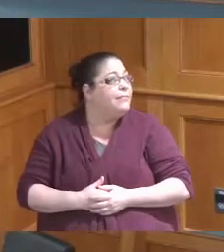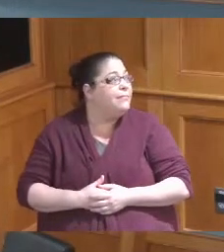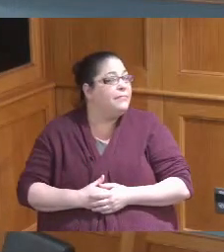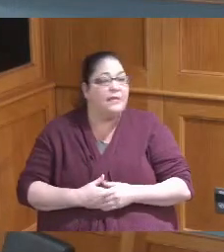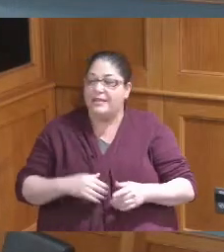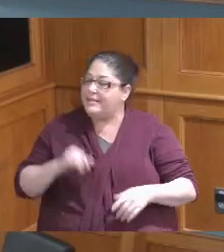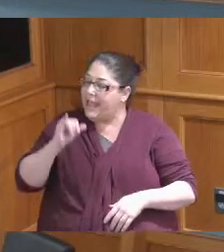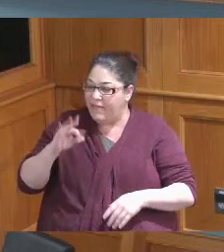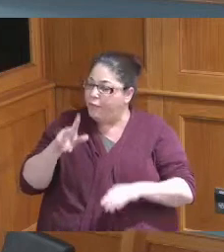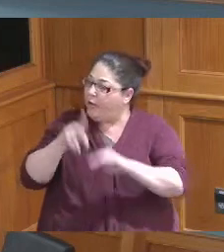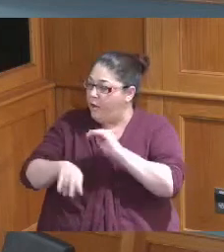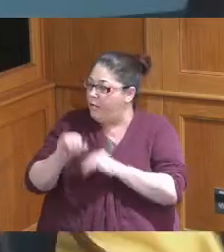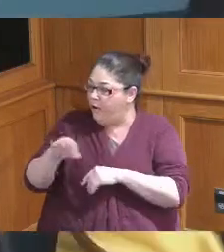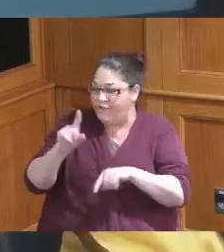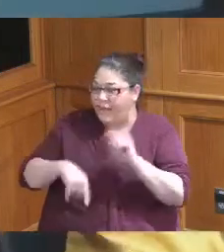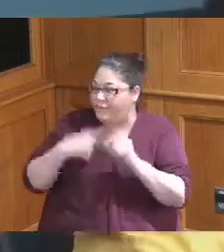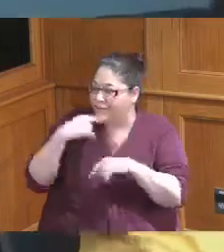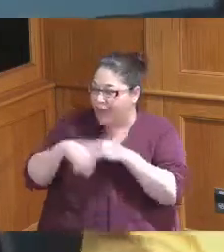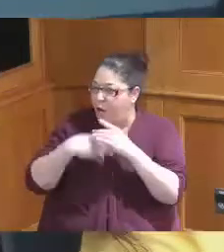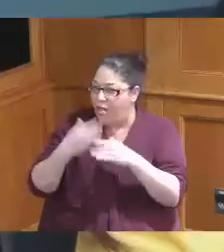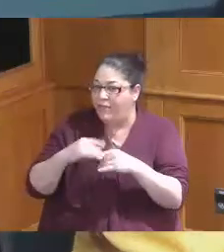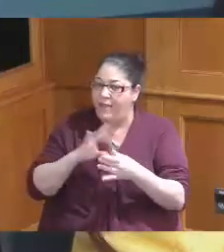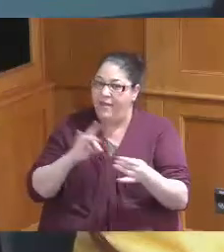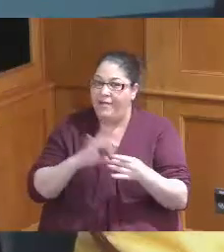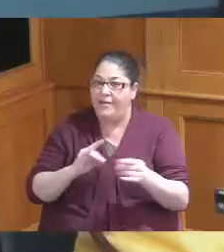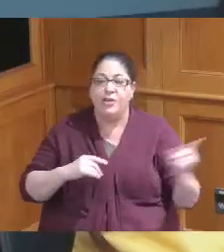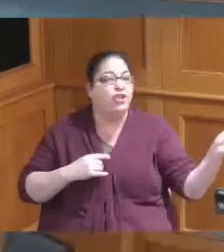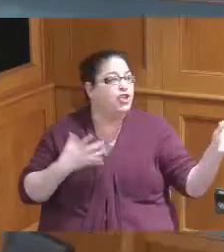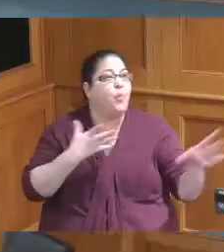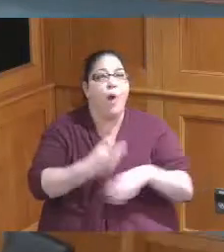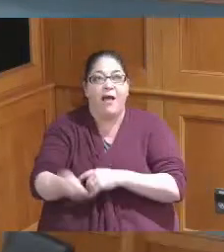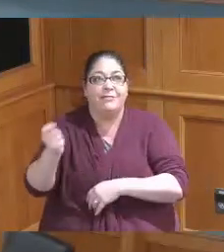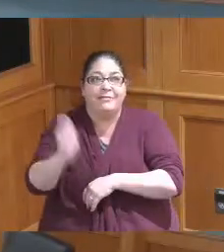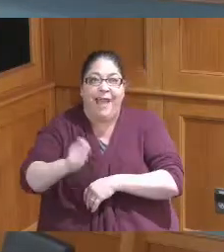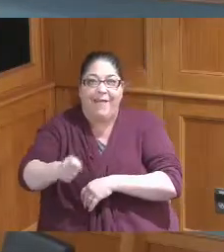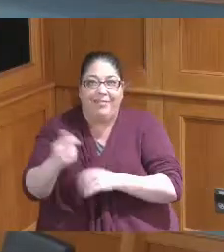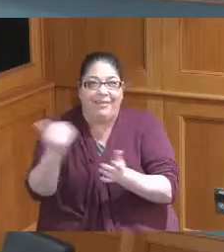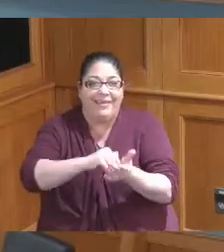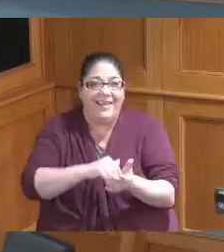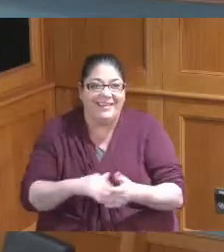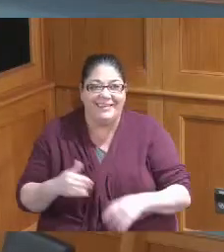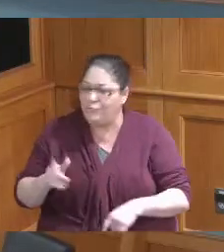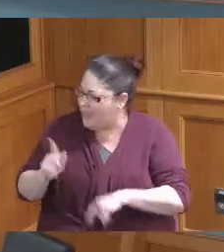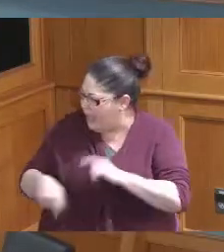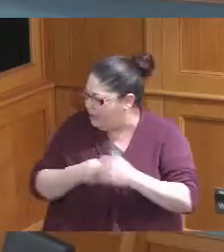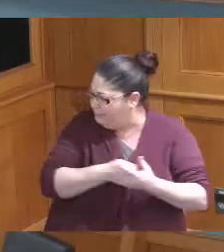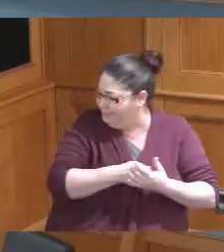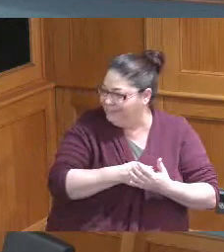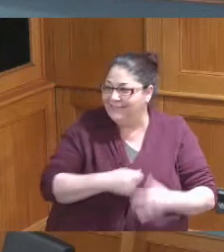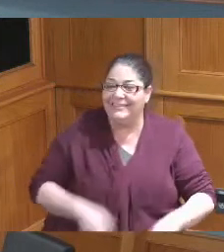I guess I'll tell you she was she what's this Gamble yeah take it no no that was that was great